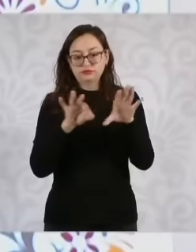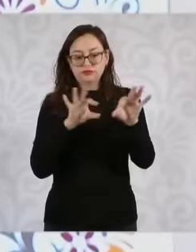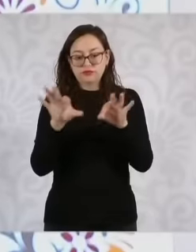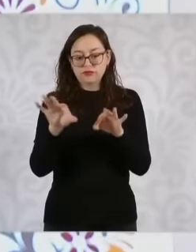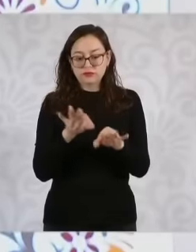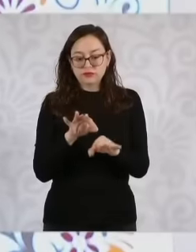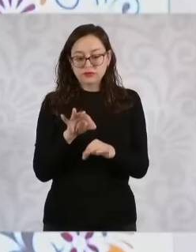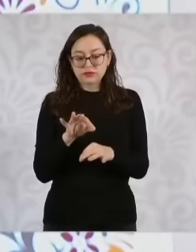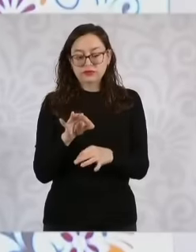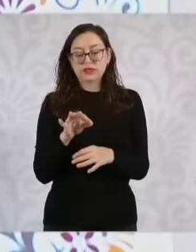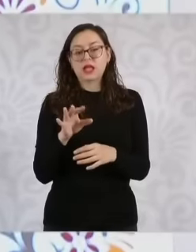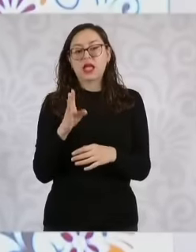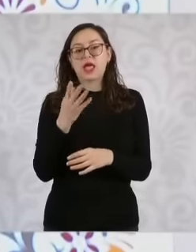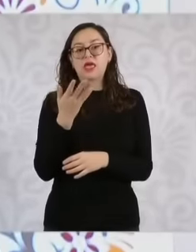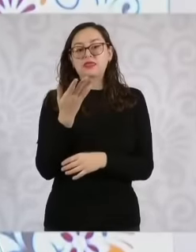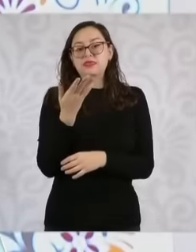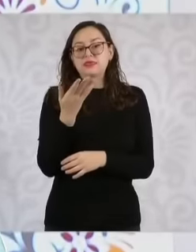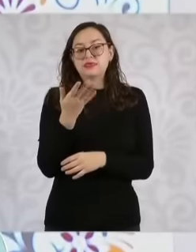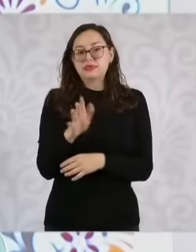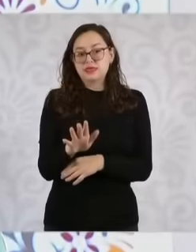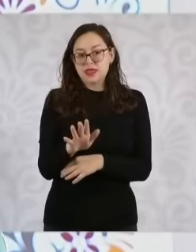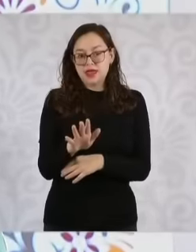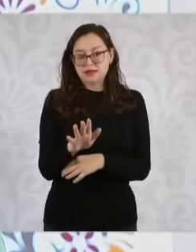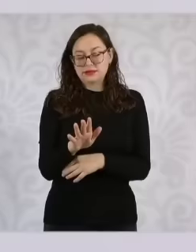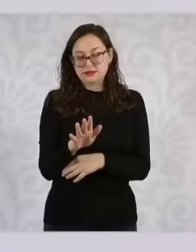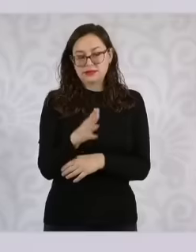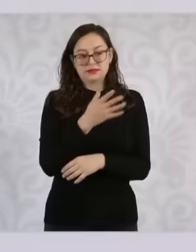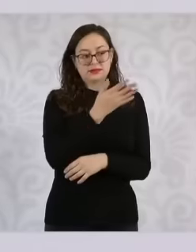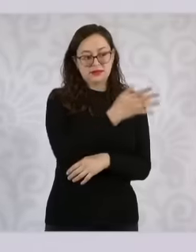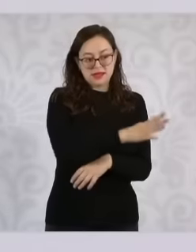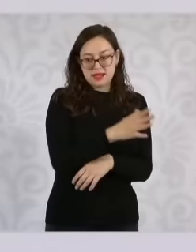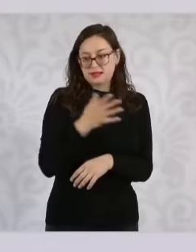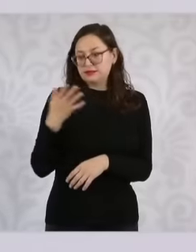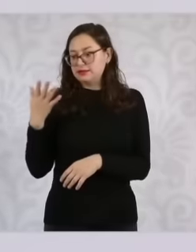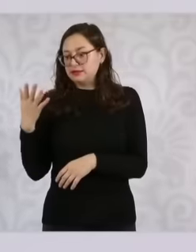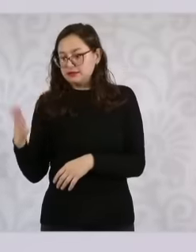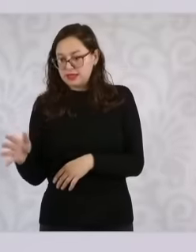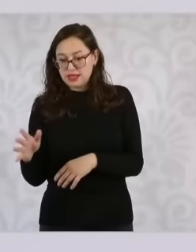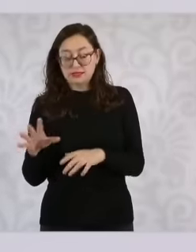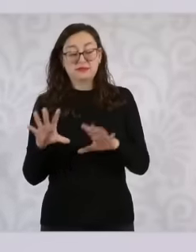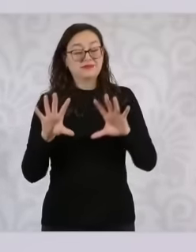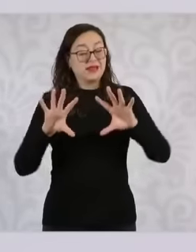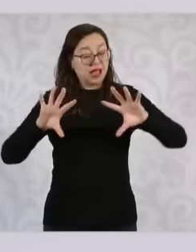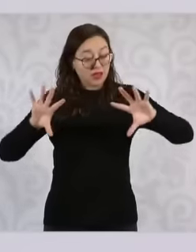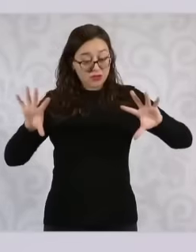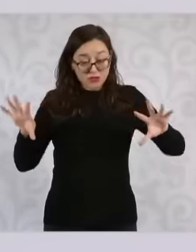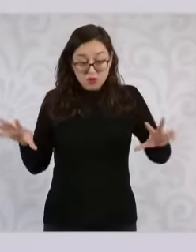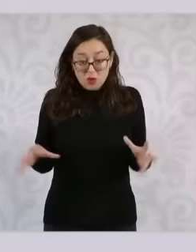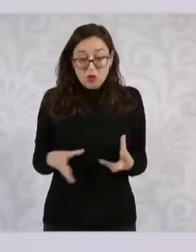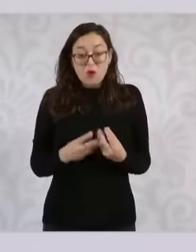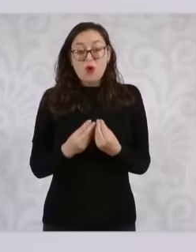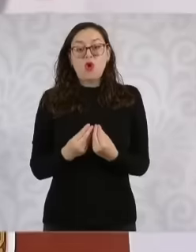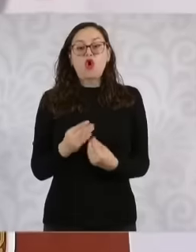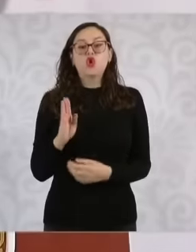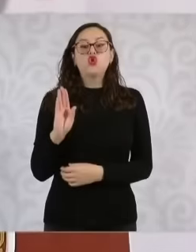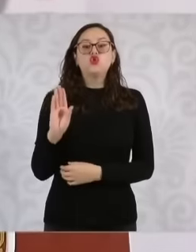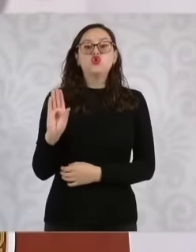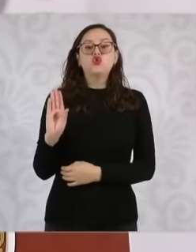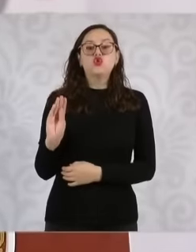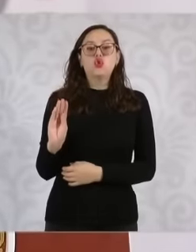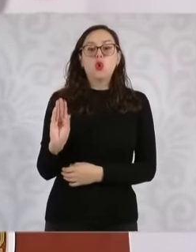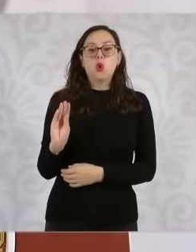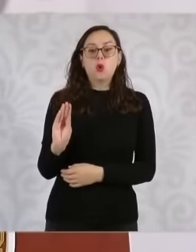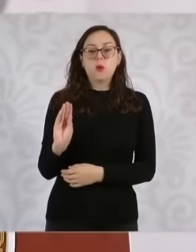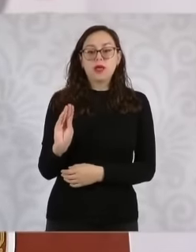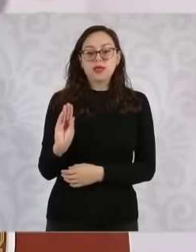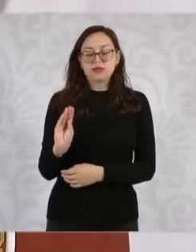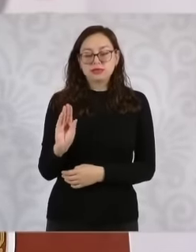90 for ministers and of those 90, in a transparent public session, they will be select